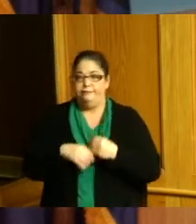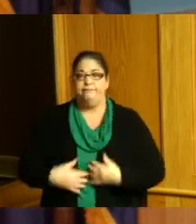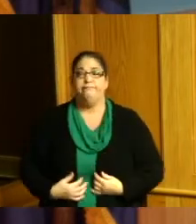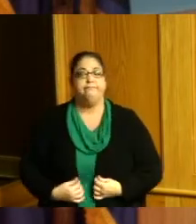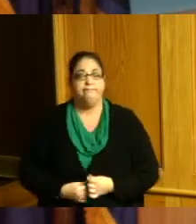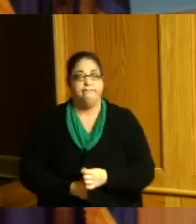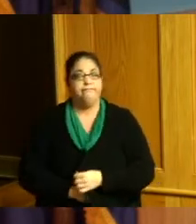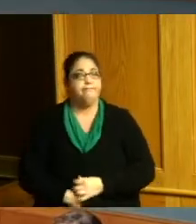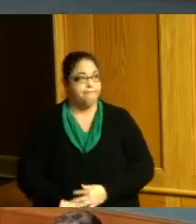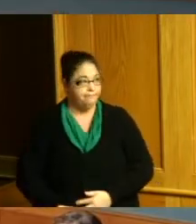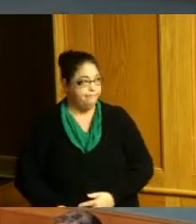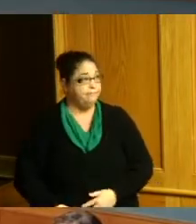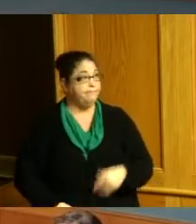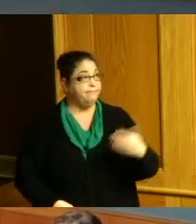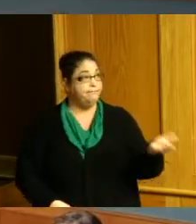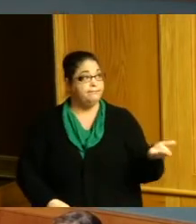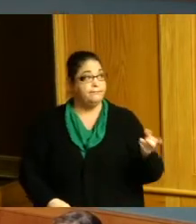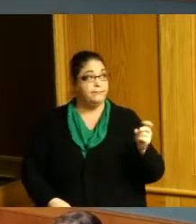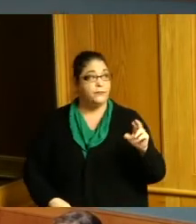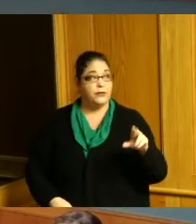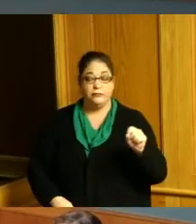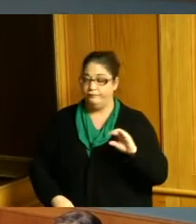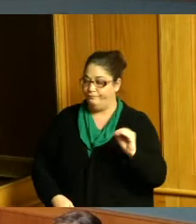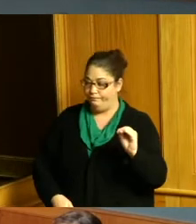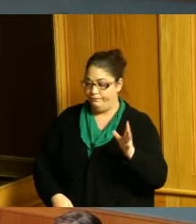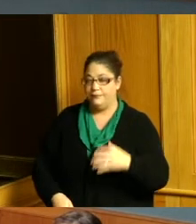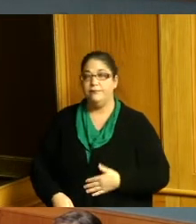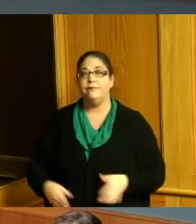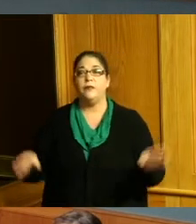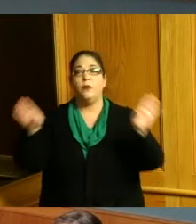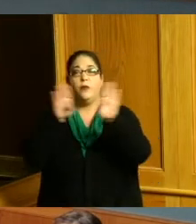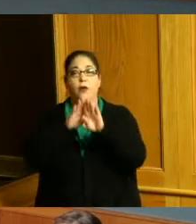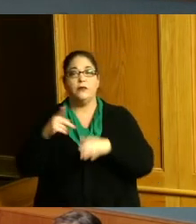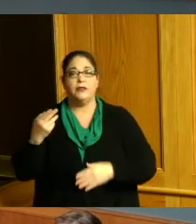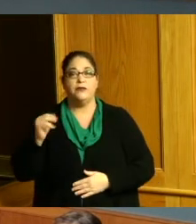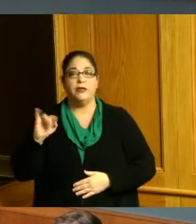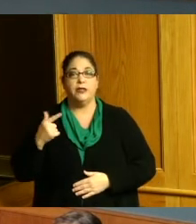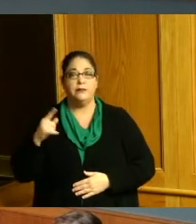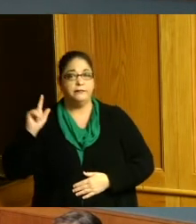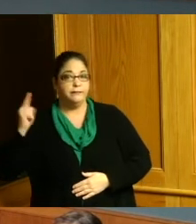Commissioner Driehaus I'd like to make a motion to close the hearing second Commissioner Summerow